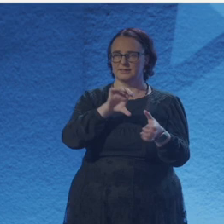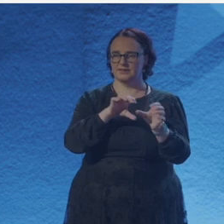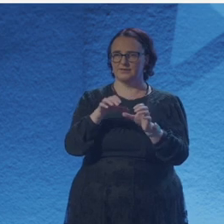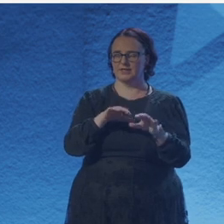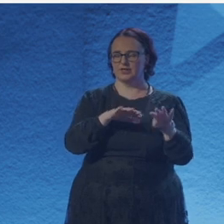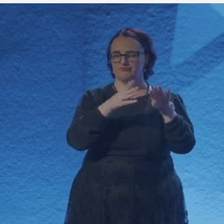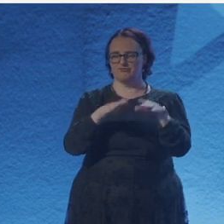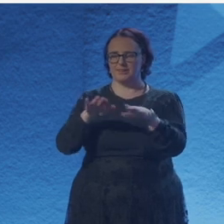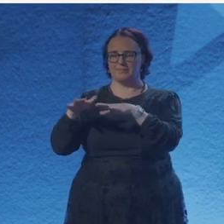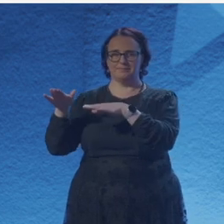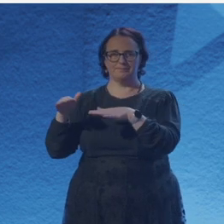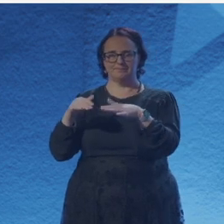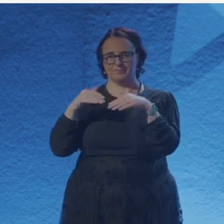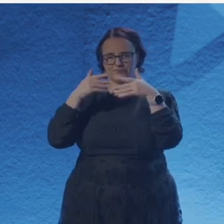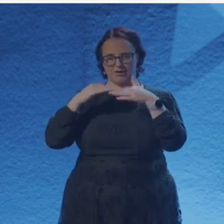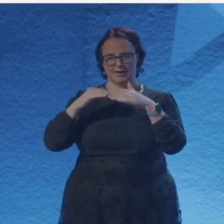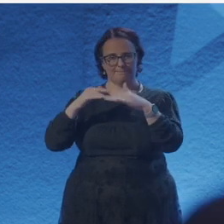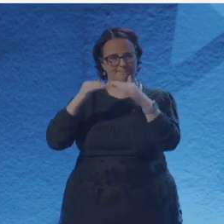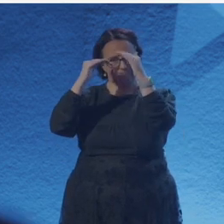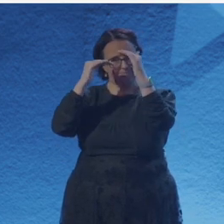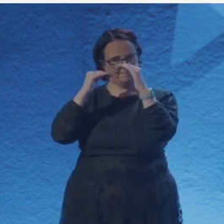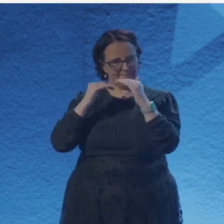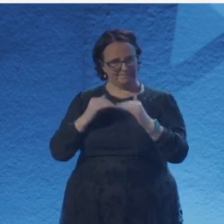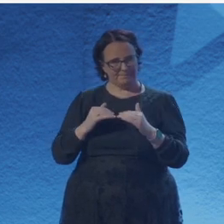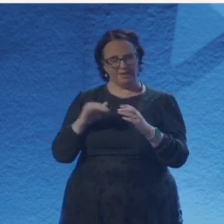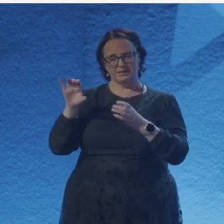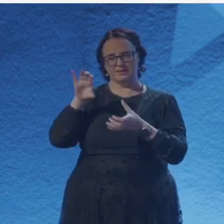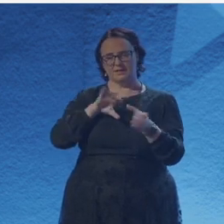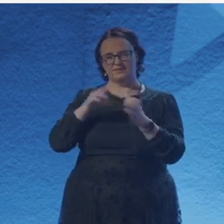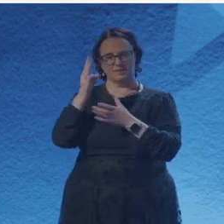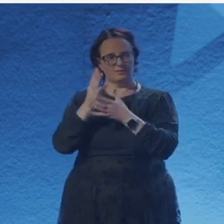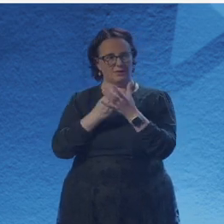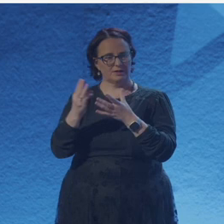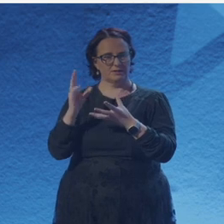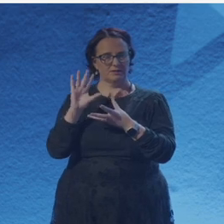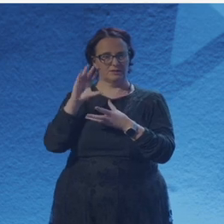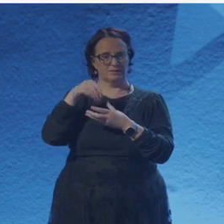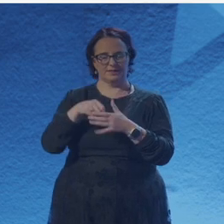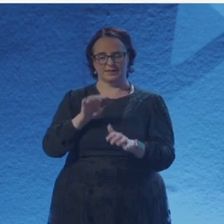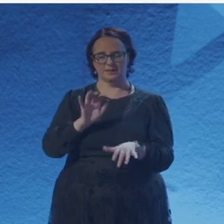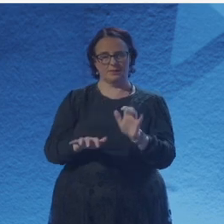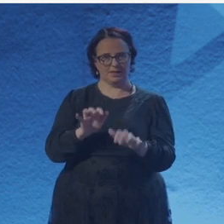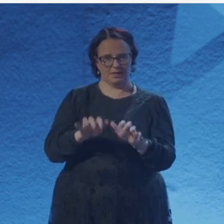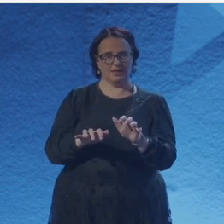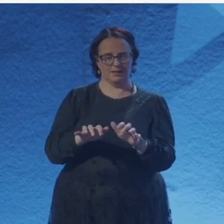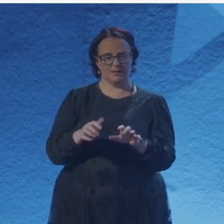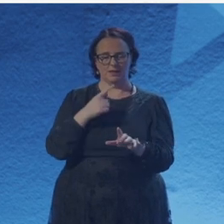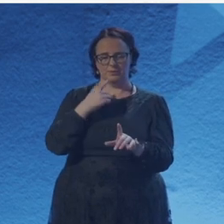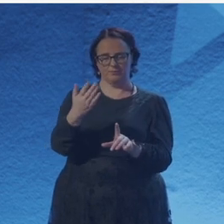okay, I need to vomit what I'm feeling and it just starts going. But because I've been trained so well in like structure and analysis